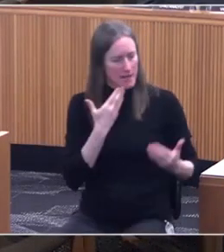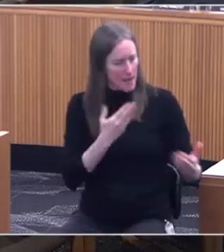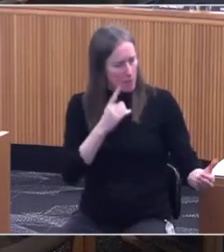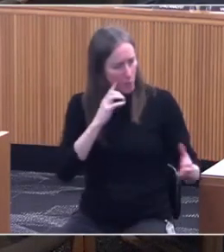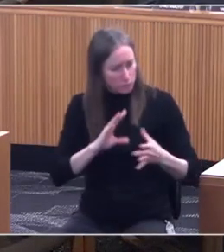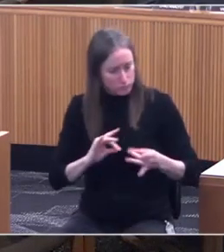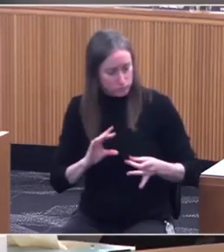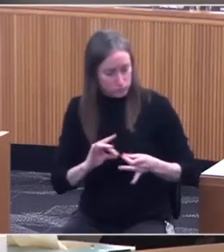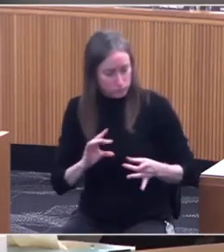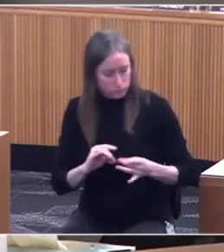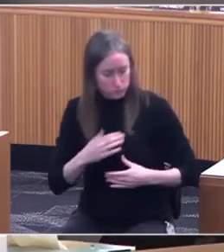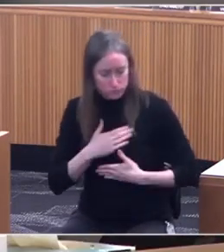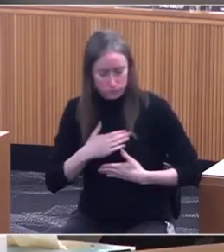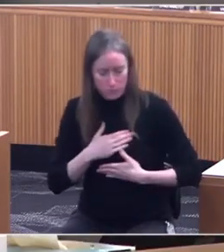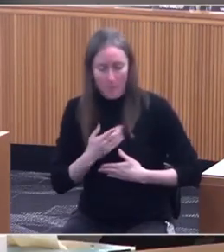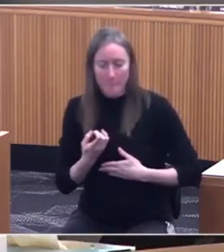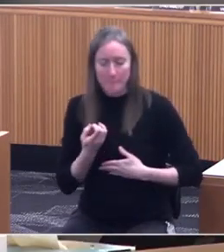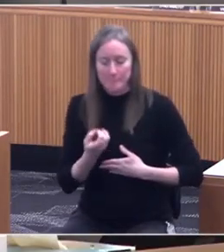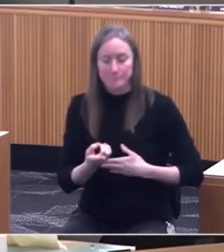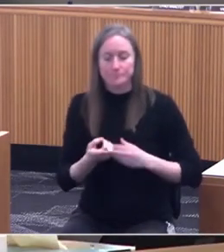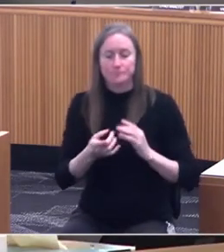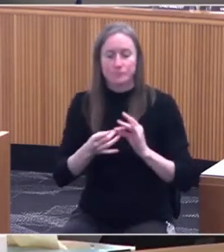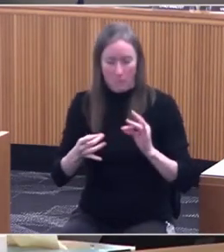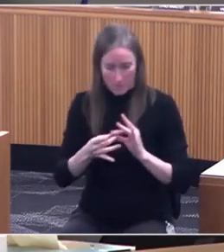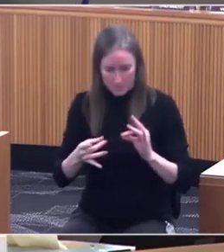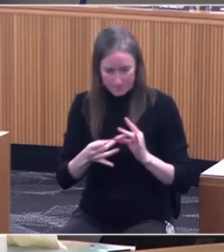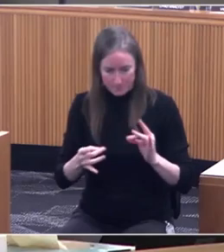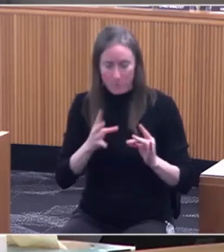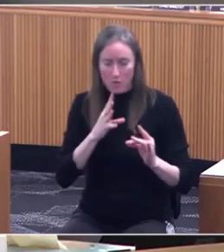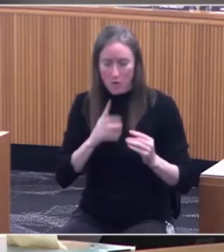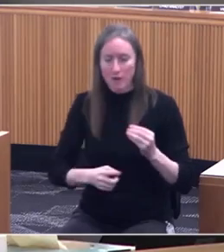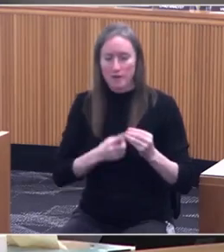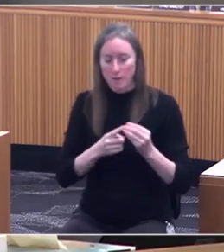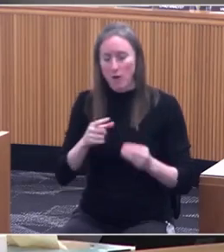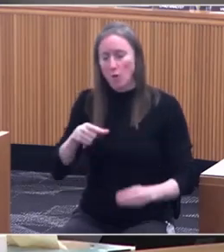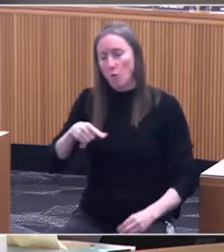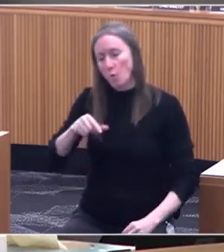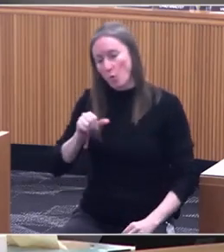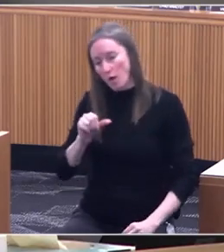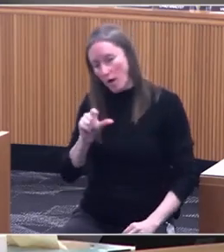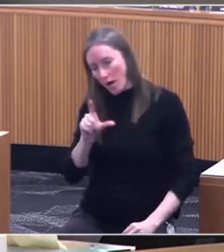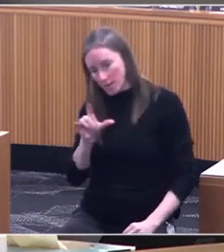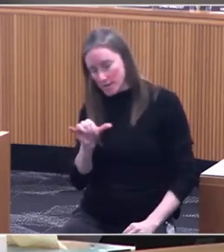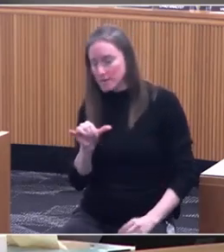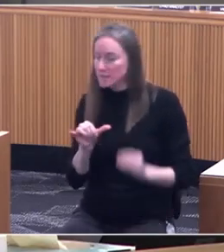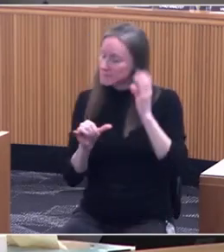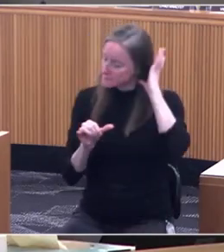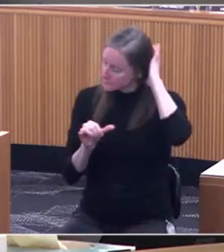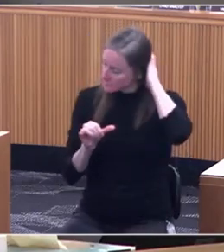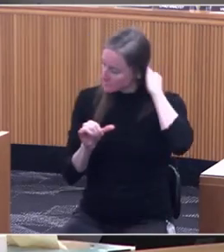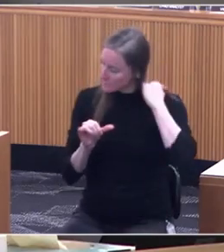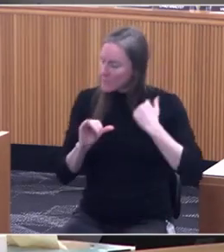So, you mentioned, when you were talking about QALY, how long the life would be extended.